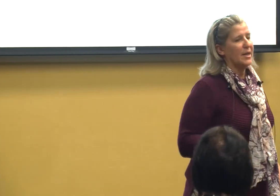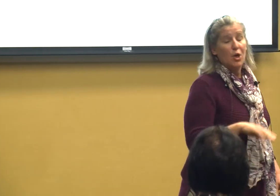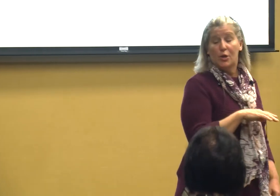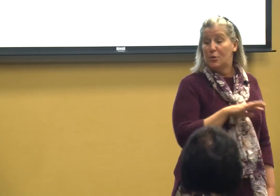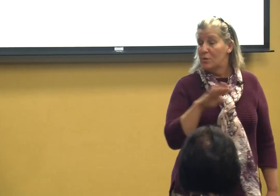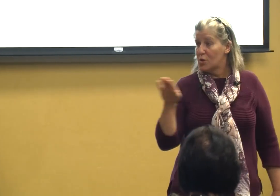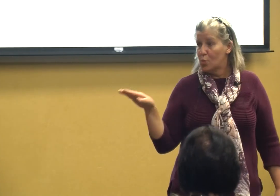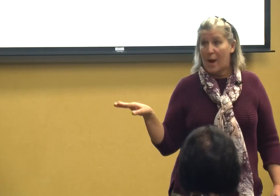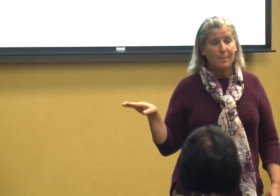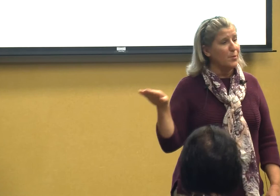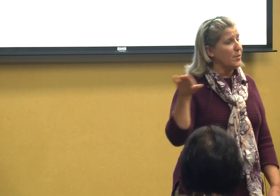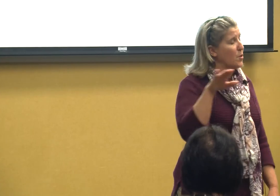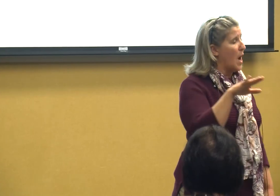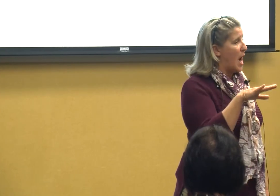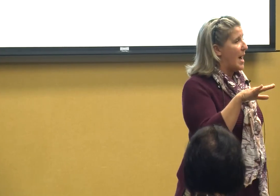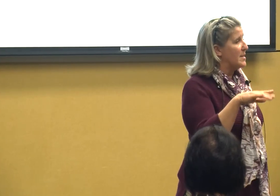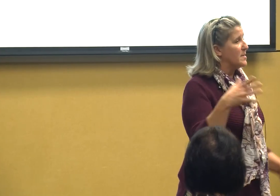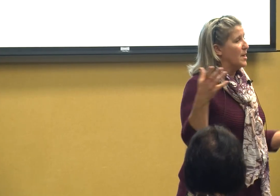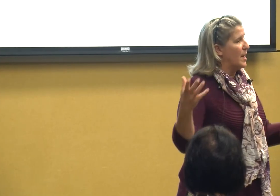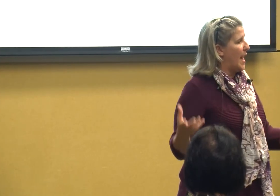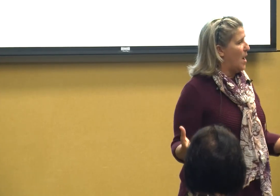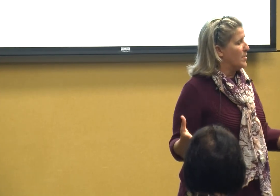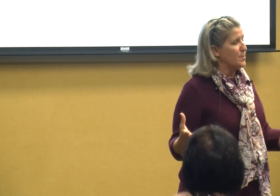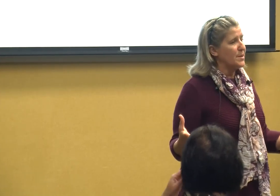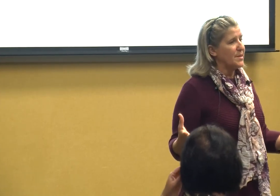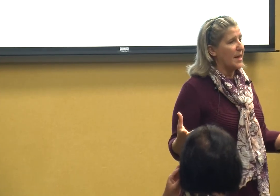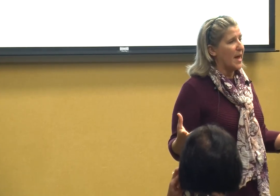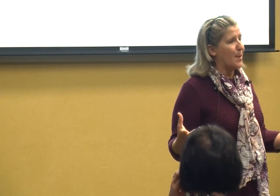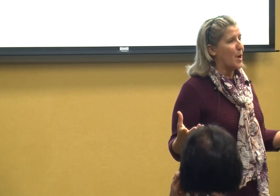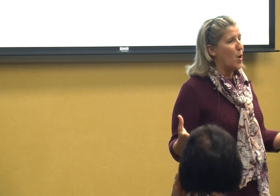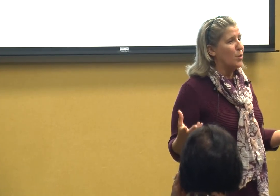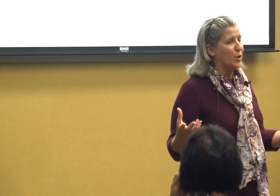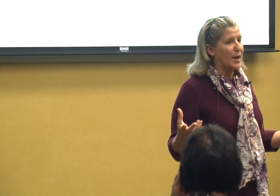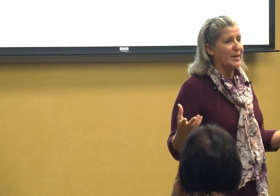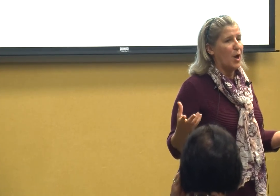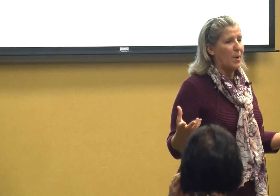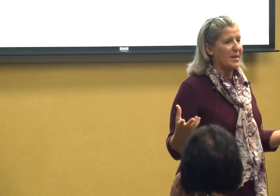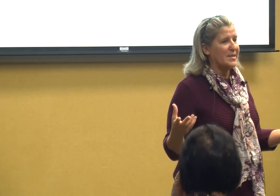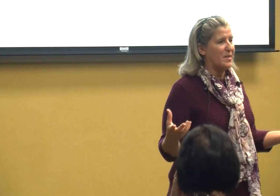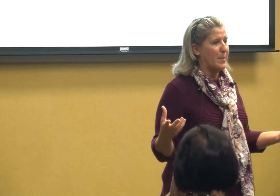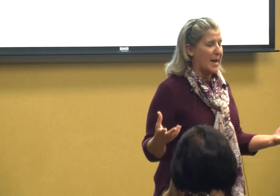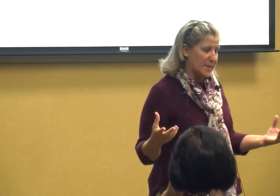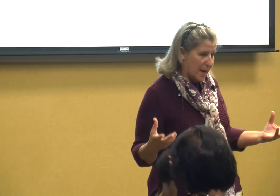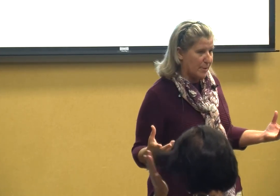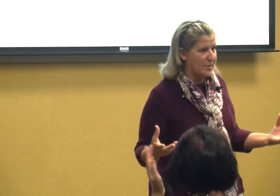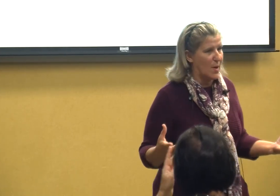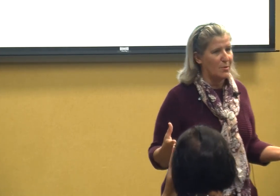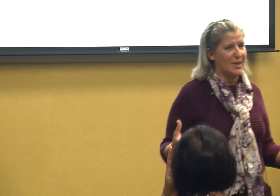you've swept with your eyes how this was set up oh good nobody's in the back table so I'm going